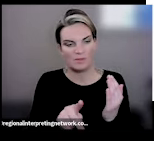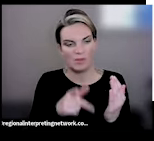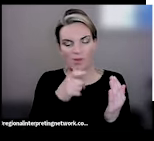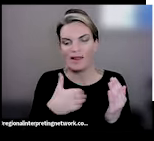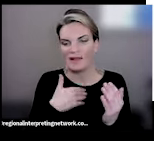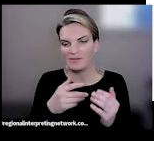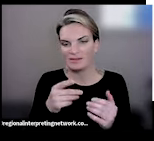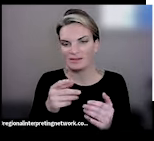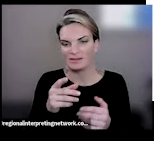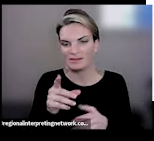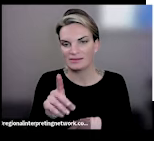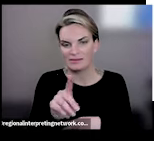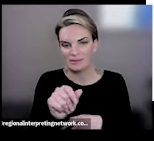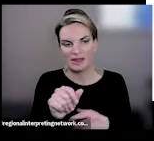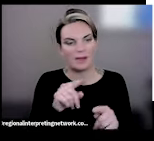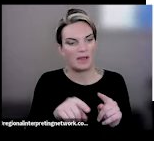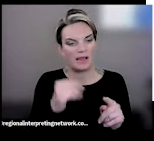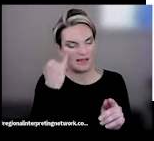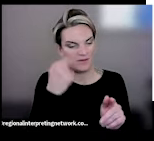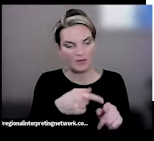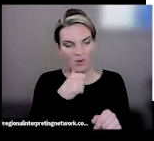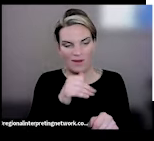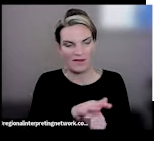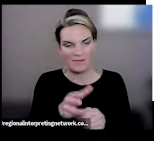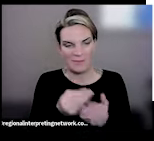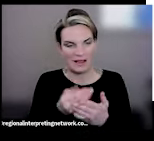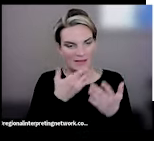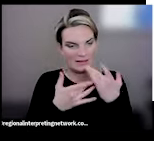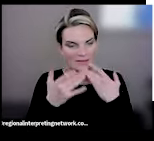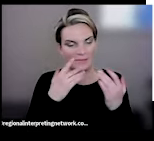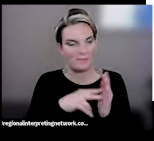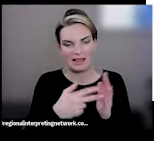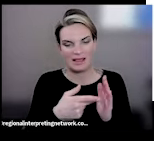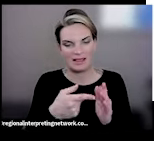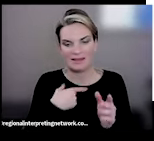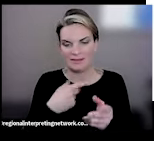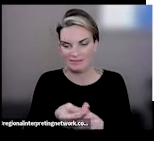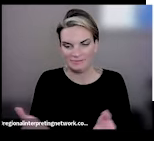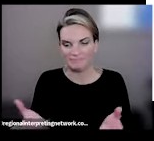turn create issues, and then it also impacts food safety. Many of you might remember at